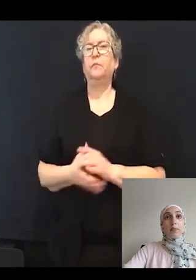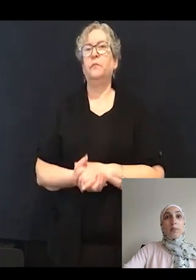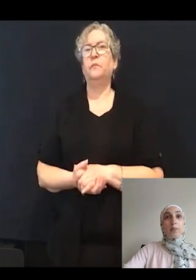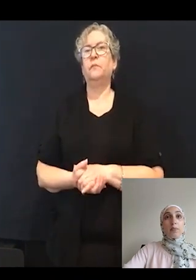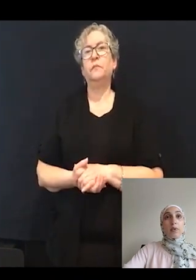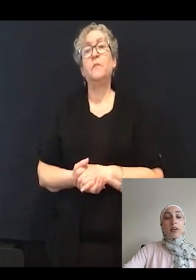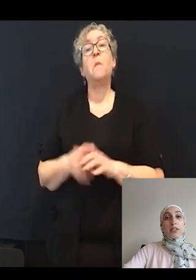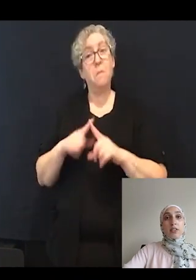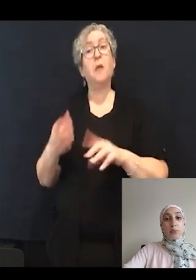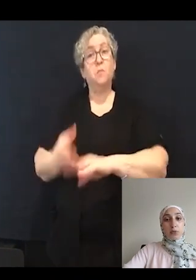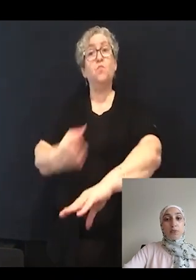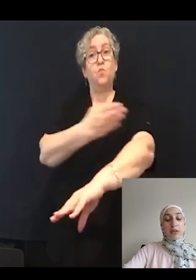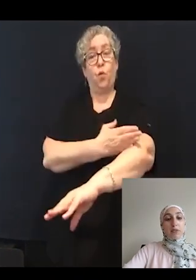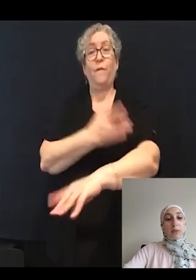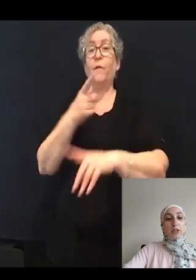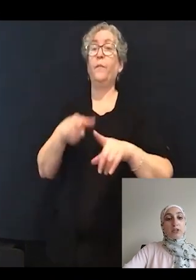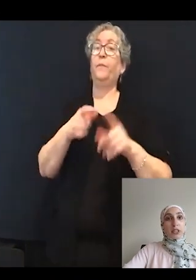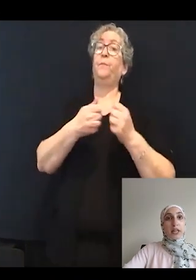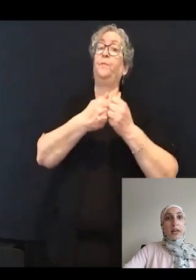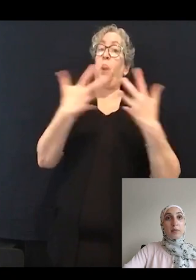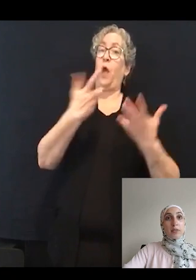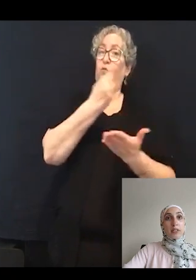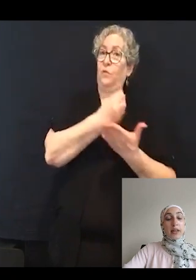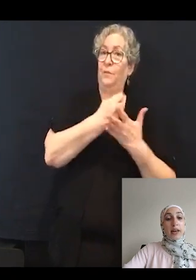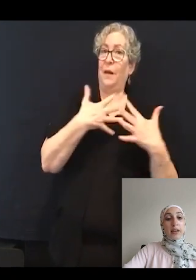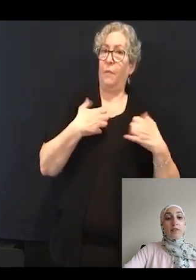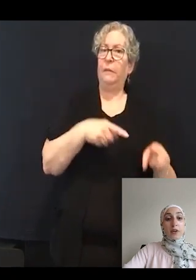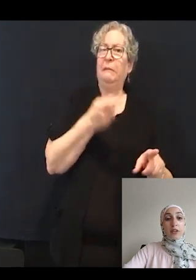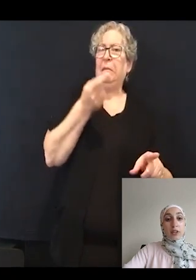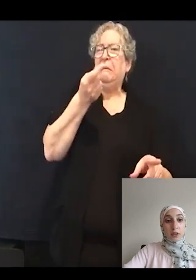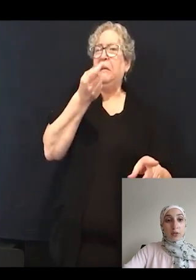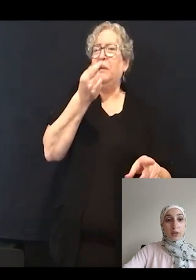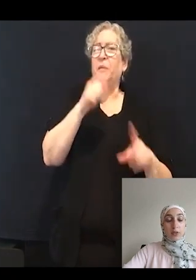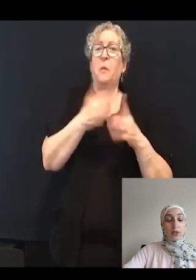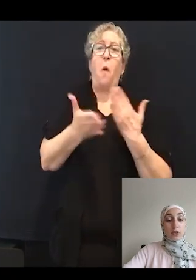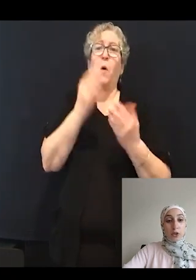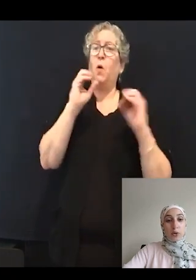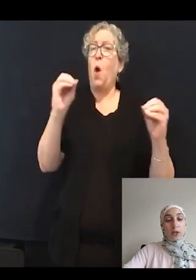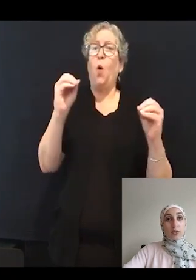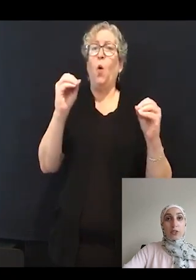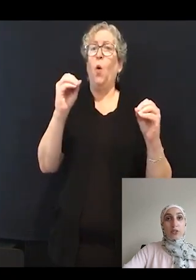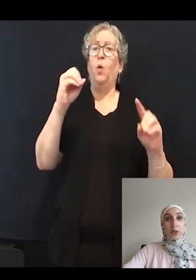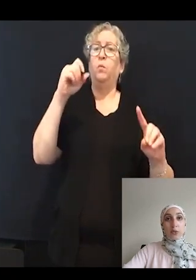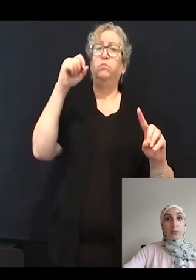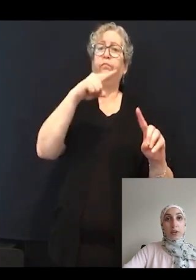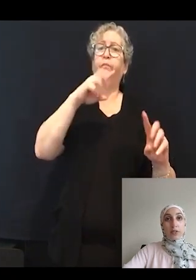is an improvement from the untreated animals that had very little to no acoustic startle response.